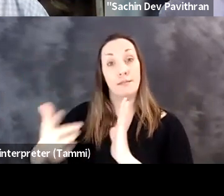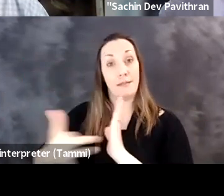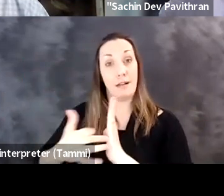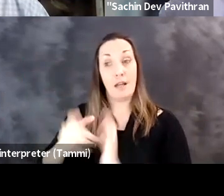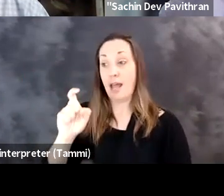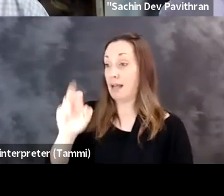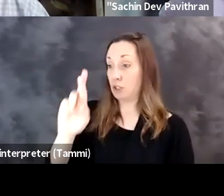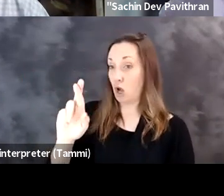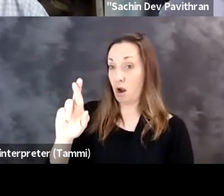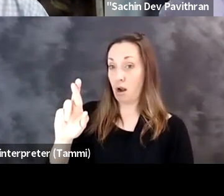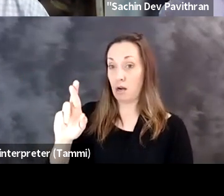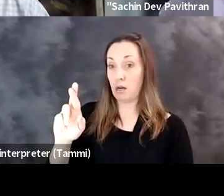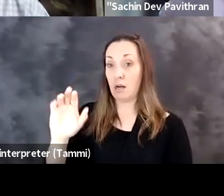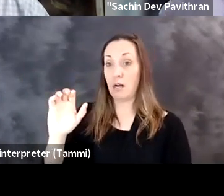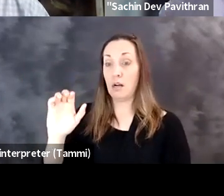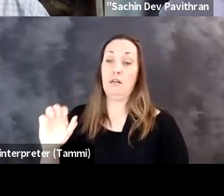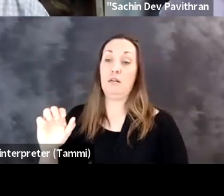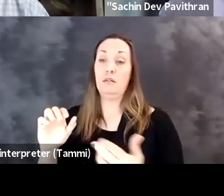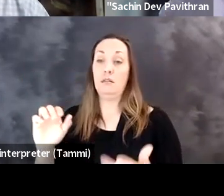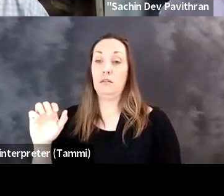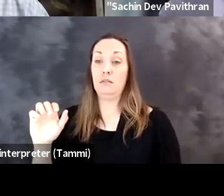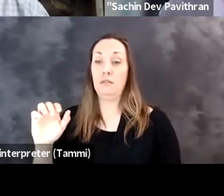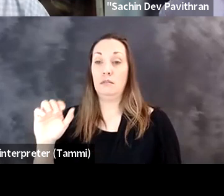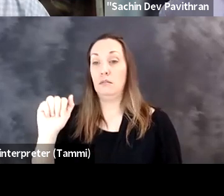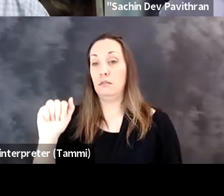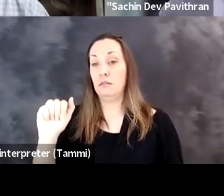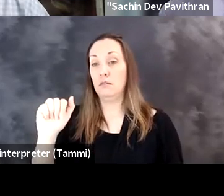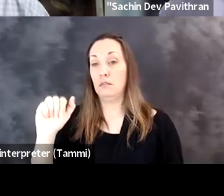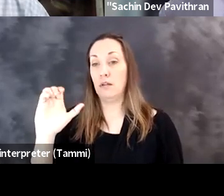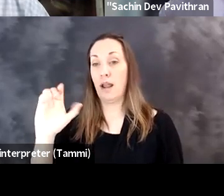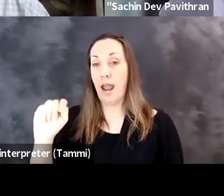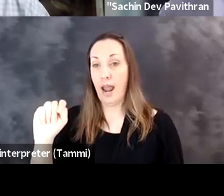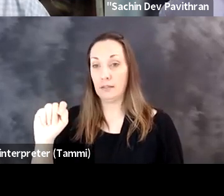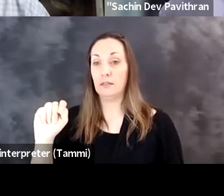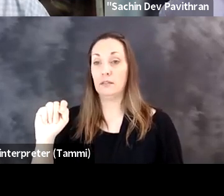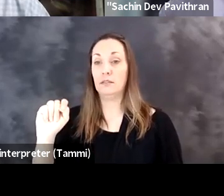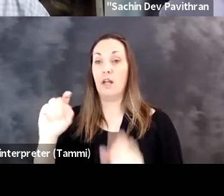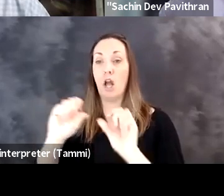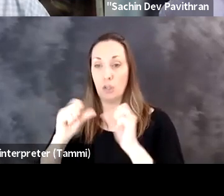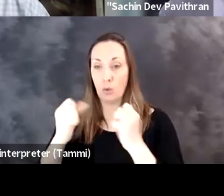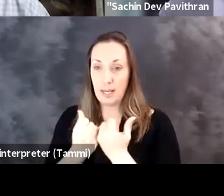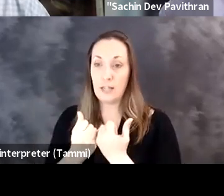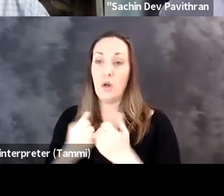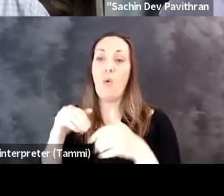credible technology.